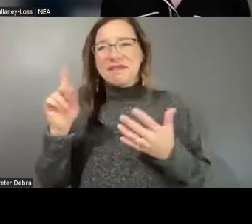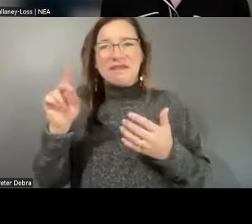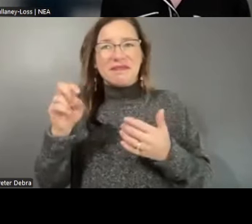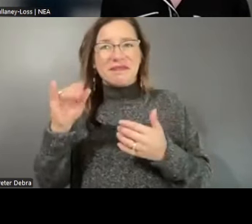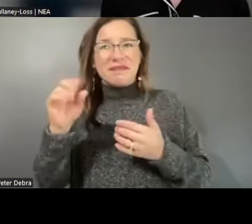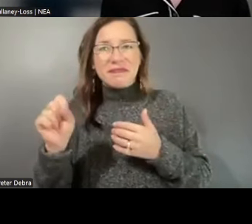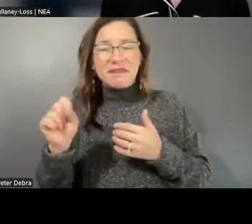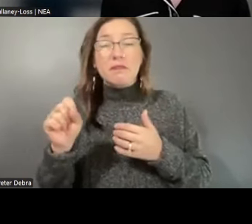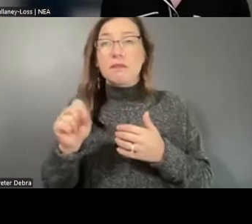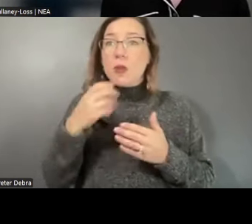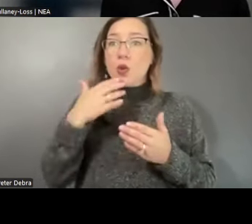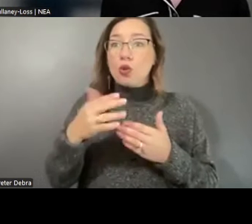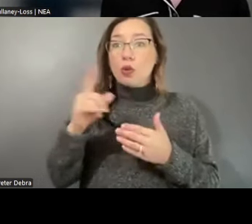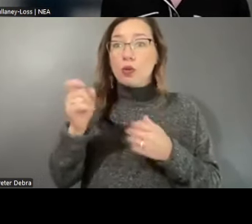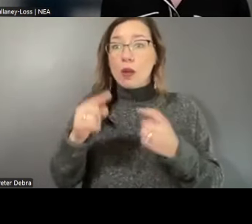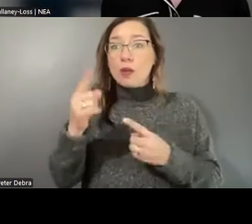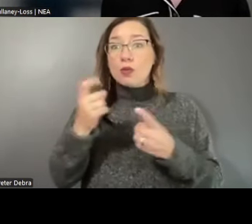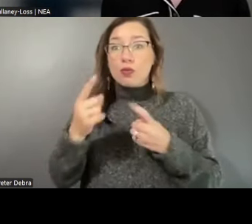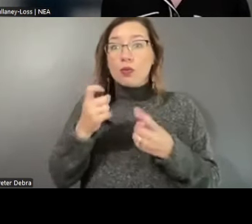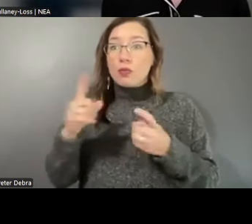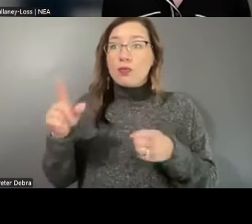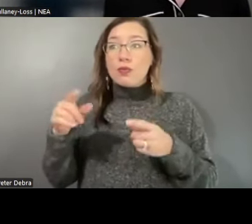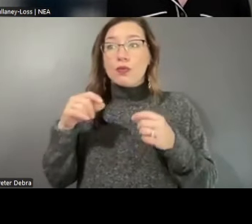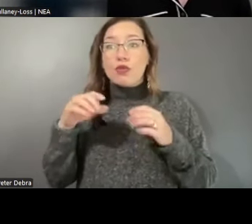and some great questions coming in in the chat. We appreciate that. We'll get to those after we